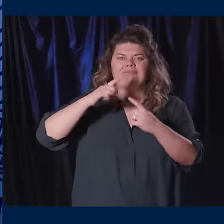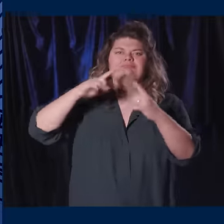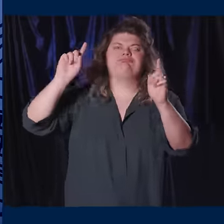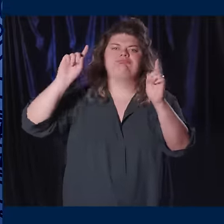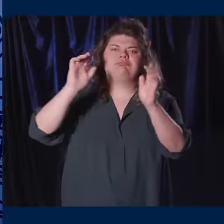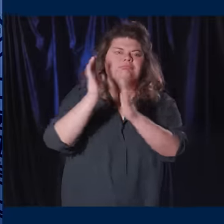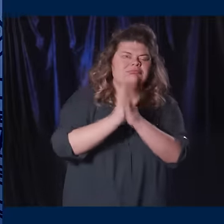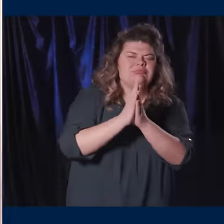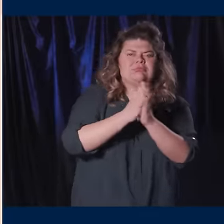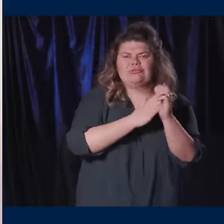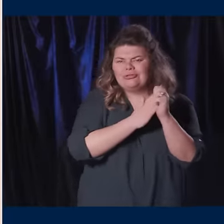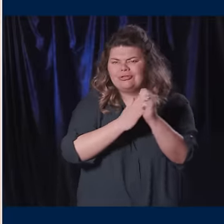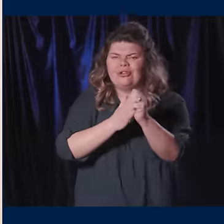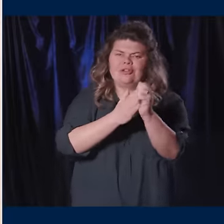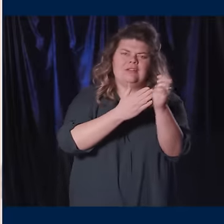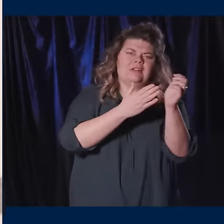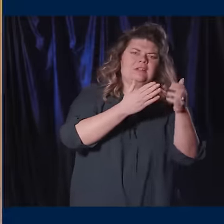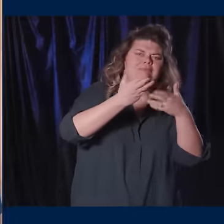achieve, to serve and to lead.